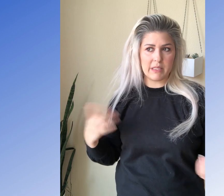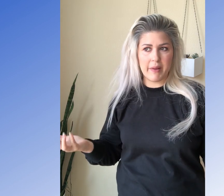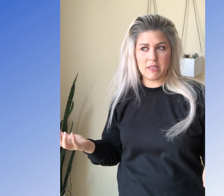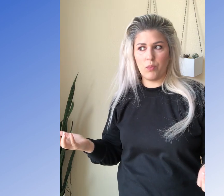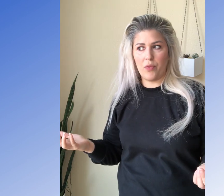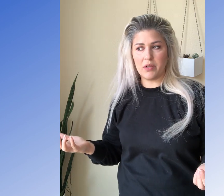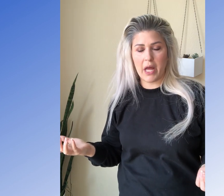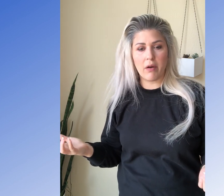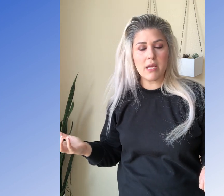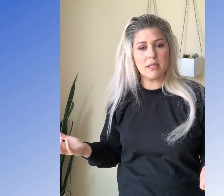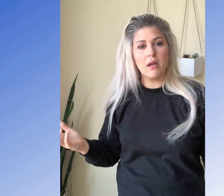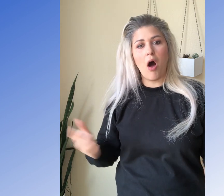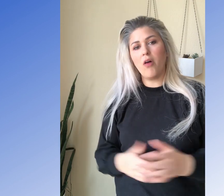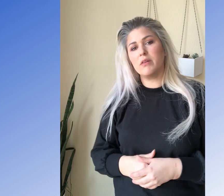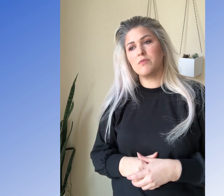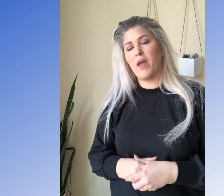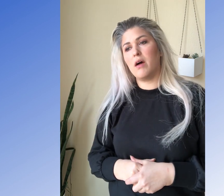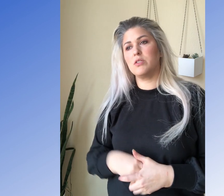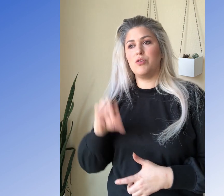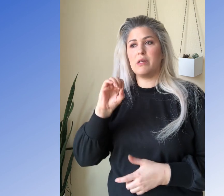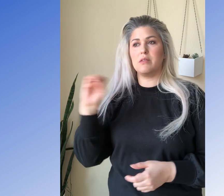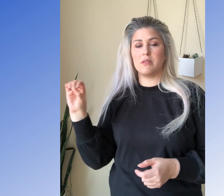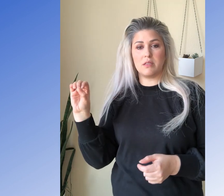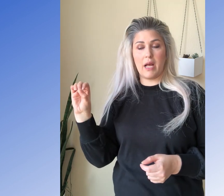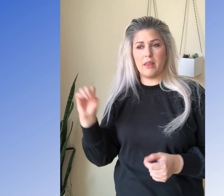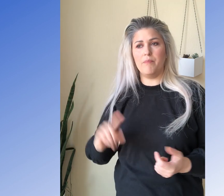It depends on what the letter is. All else fails. You can slide them.